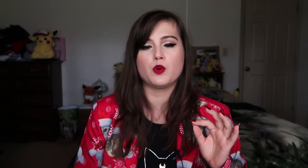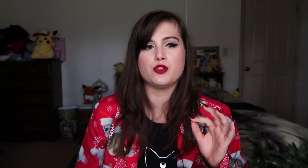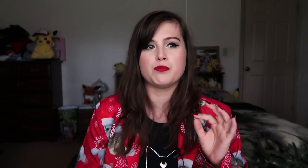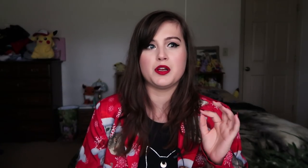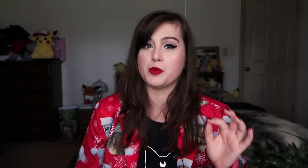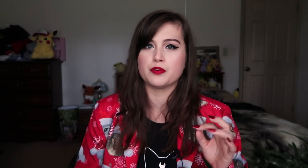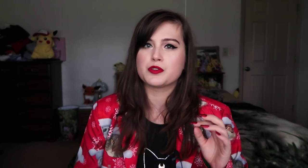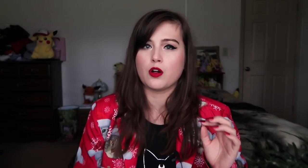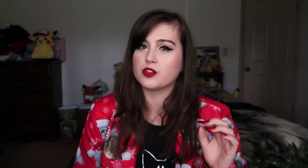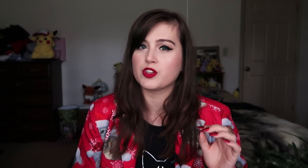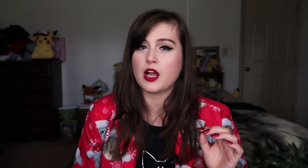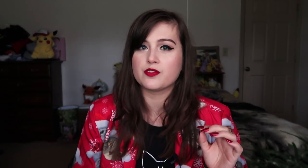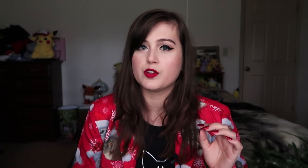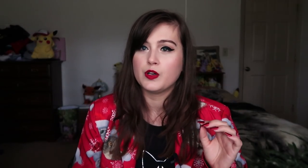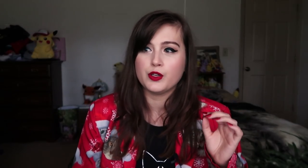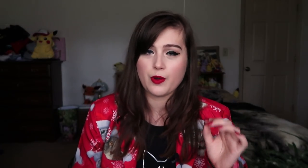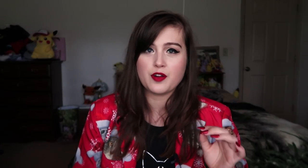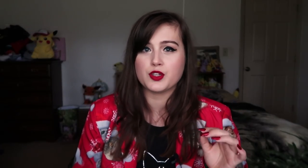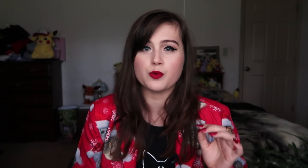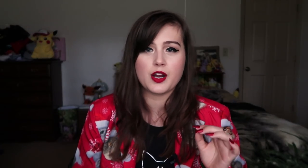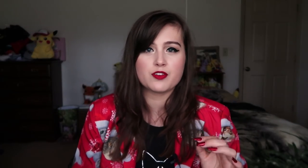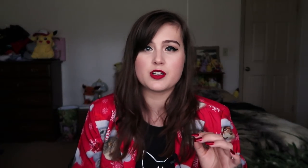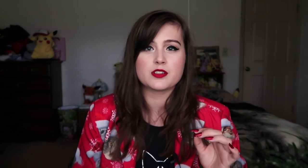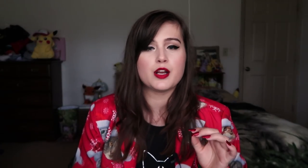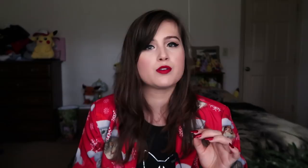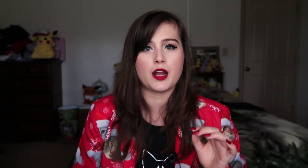When you've been abused all of your life, you have to do whatever it is that you can